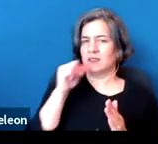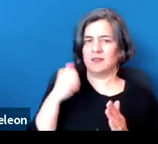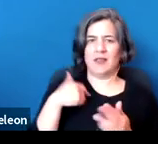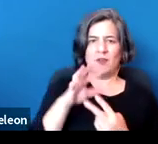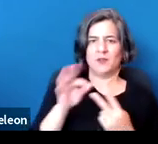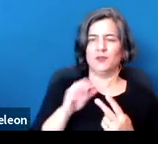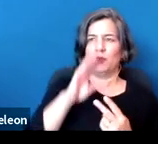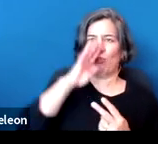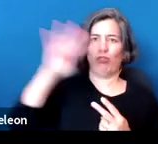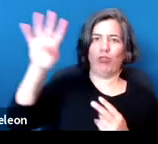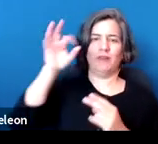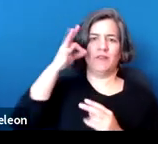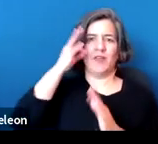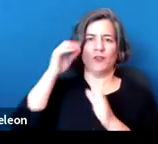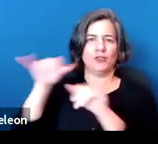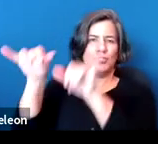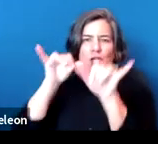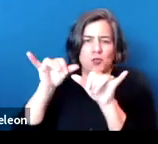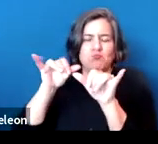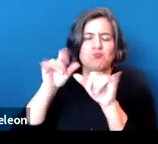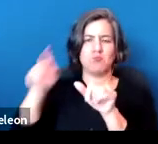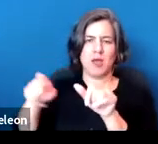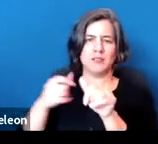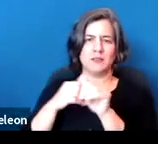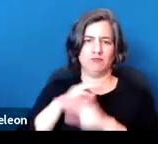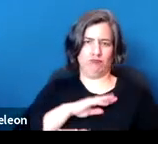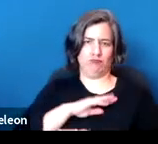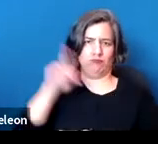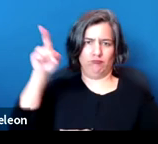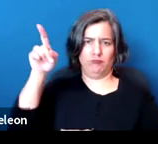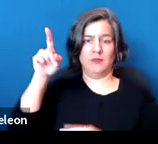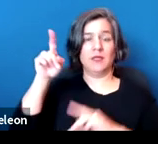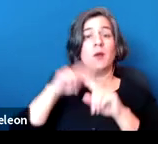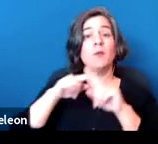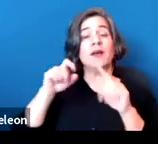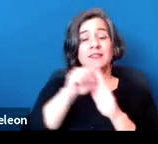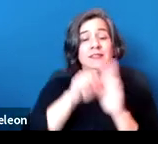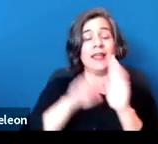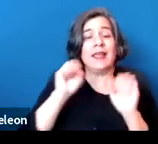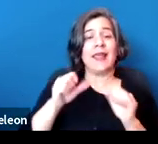and the idea is that the federal government is entitled to get involved if something is crossing state lines.